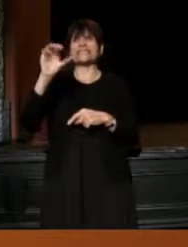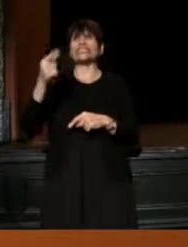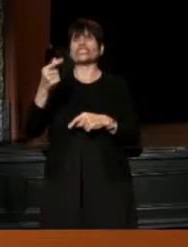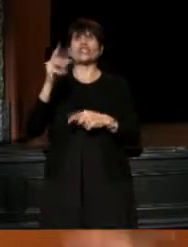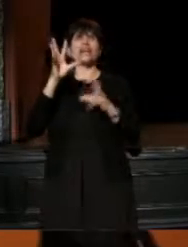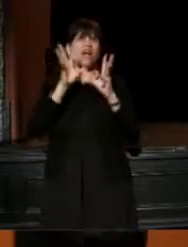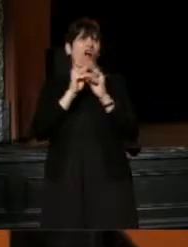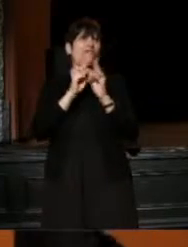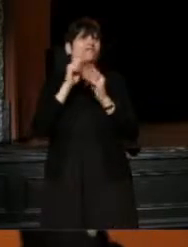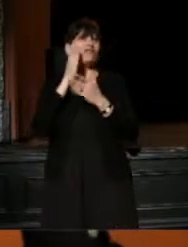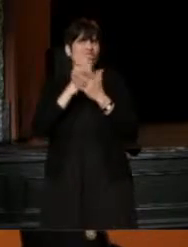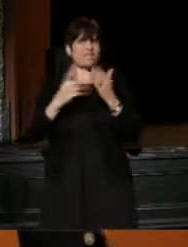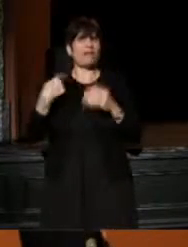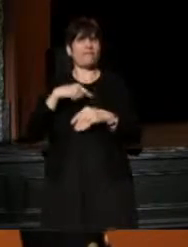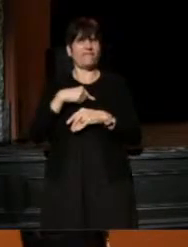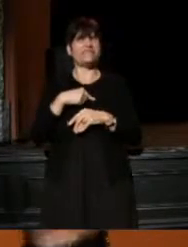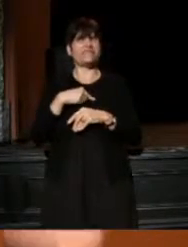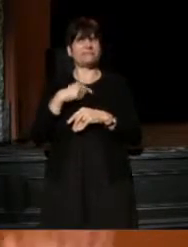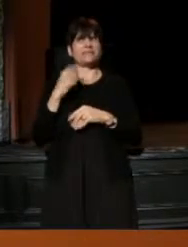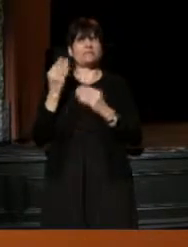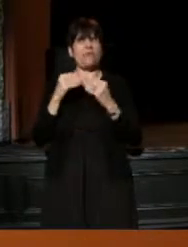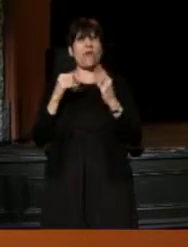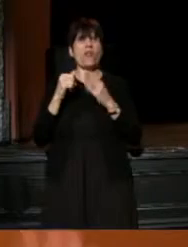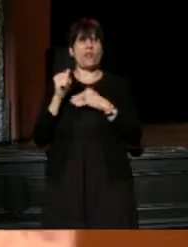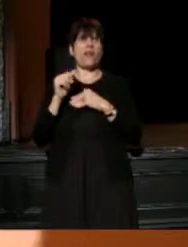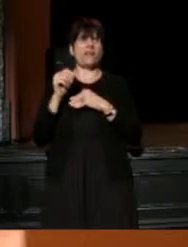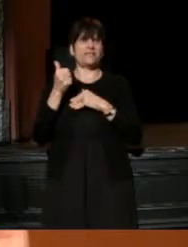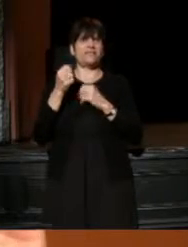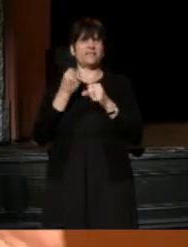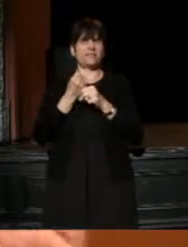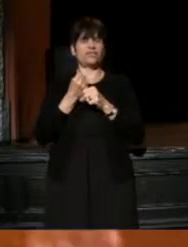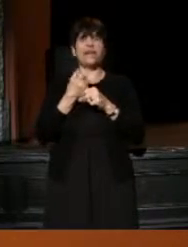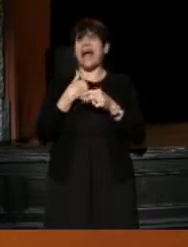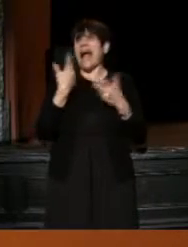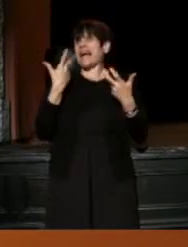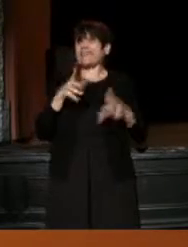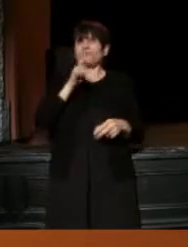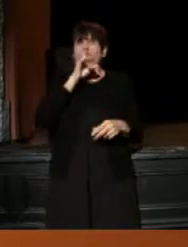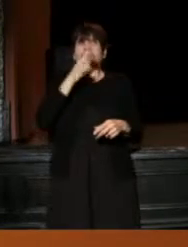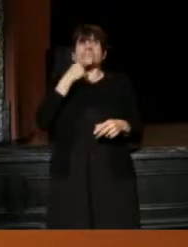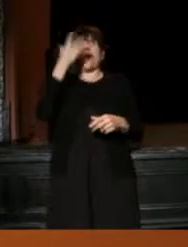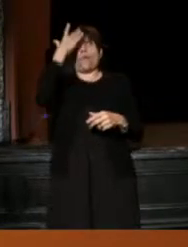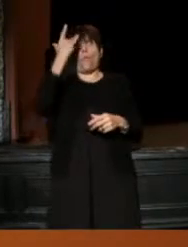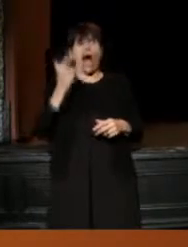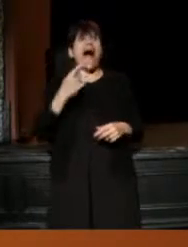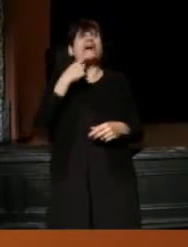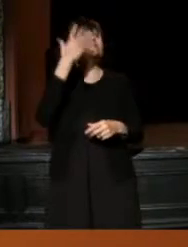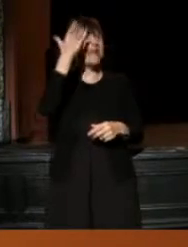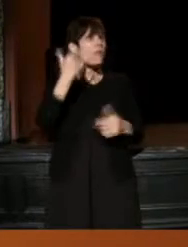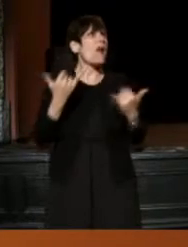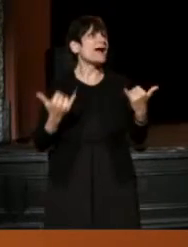Because for some of us, it's been in the double digits. And I didn't want to say why earlier, I'll say why now, and sorry,